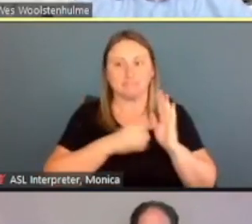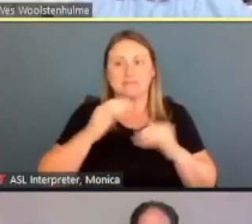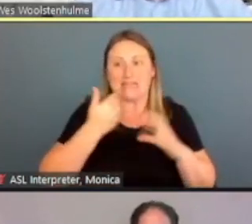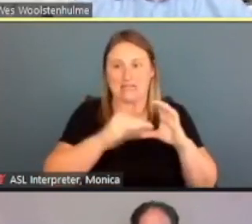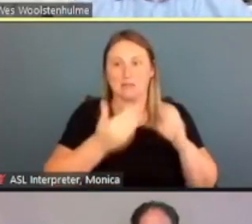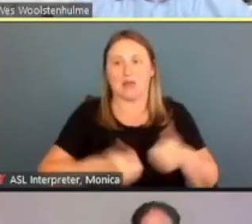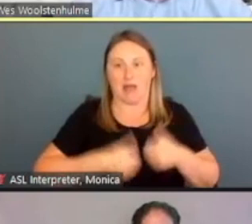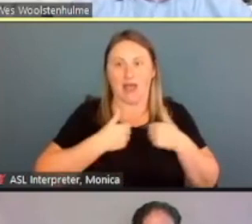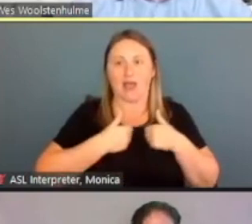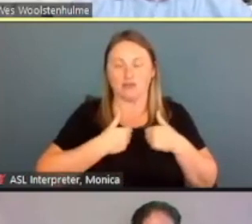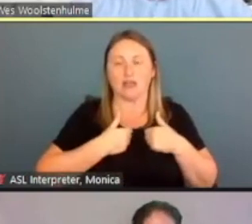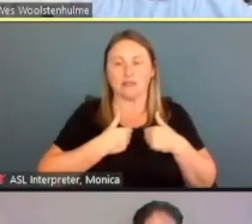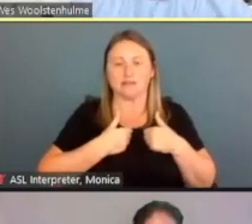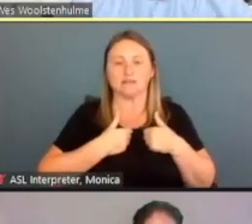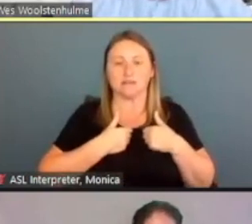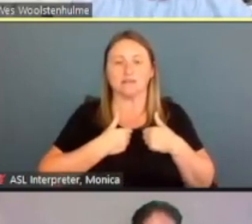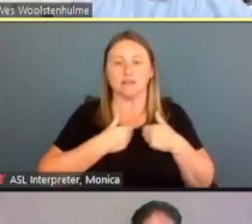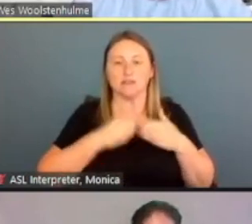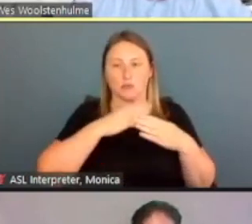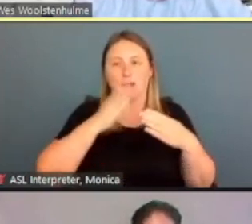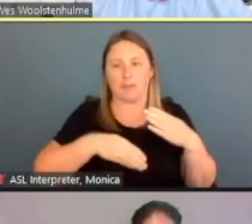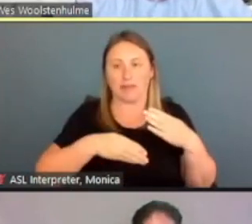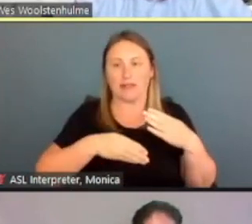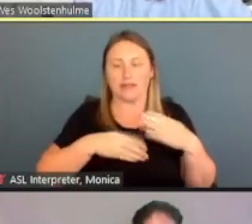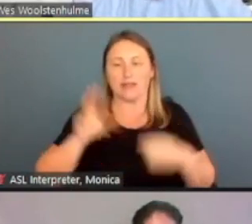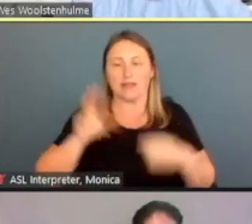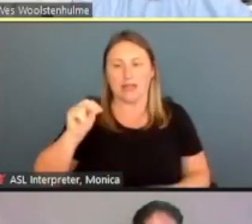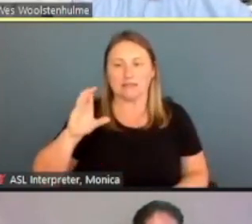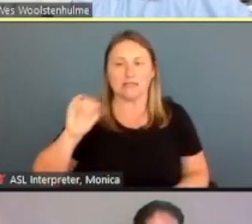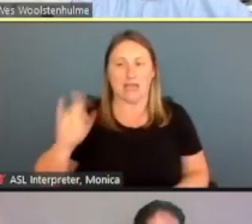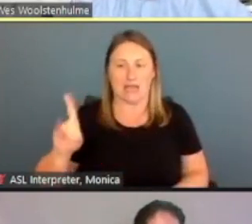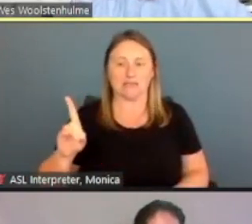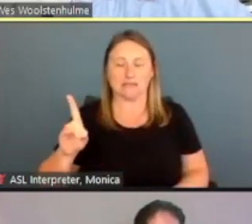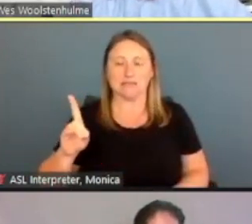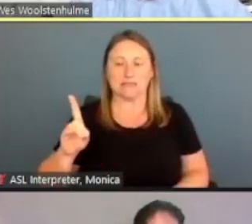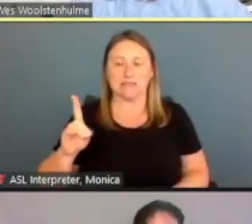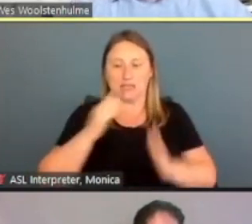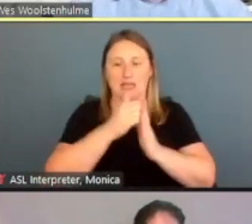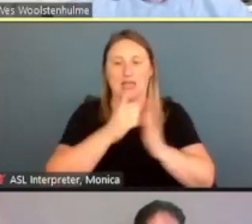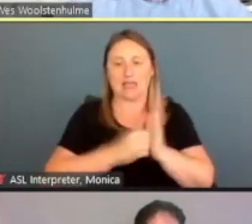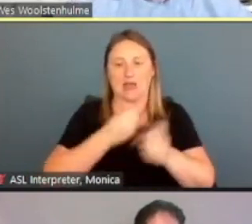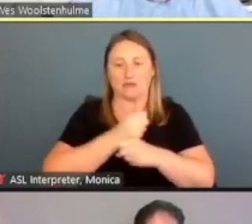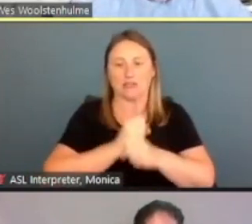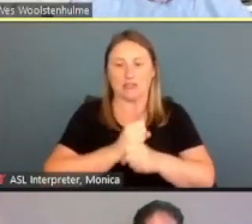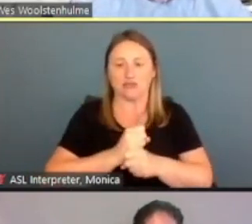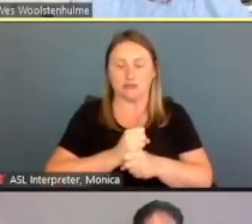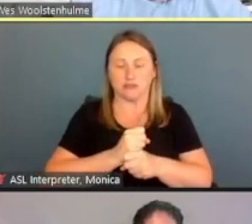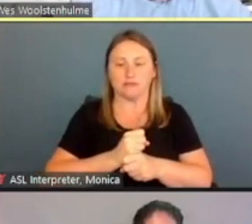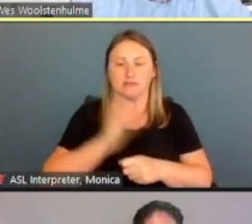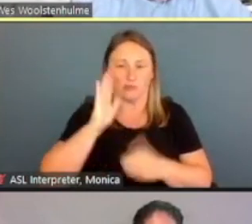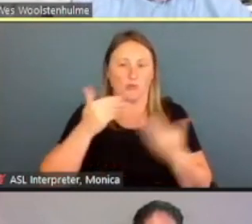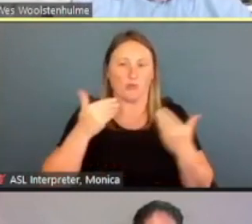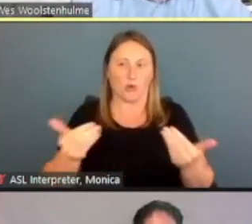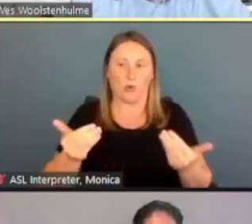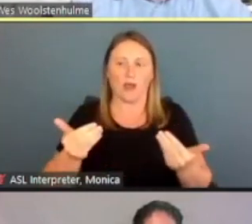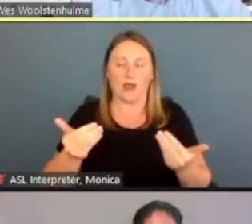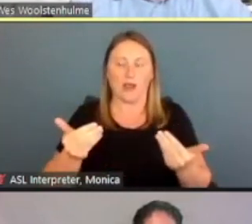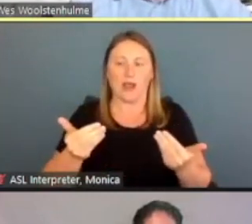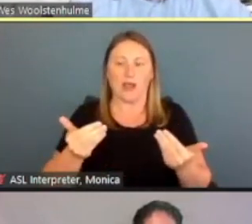to complete the NCID account creation. So, we'll go ahead and just play this.